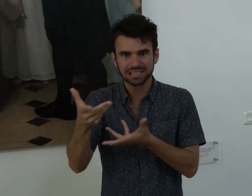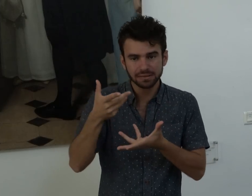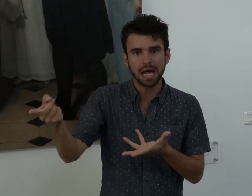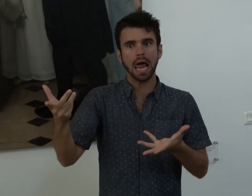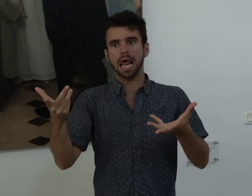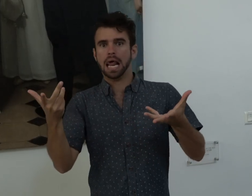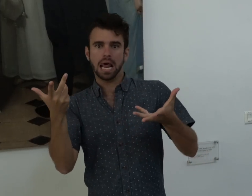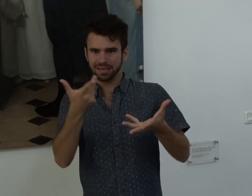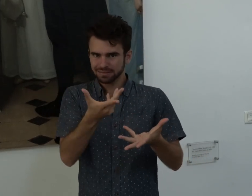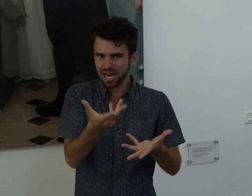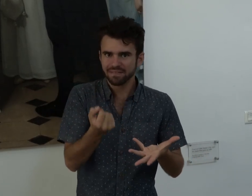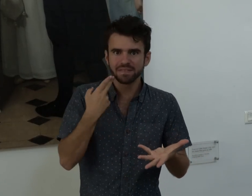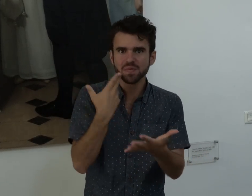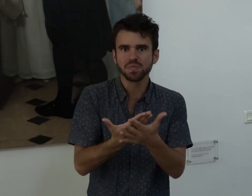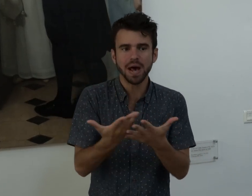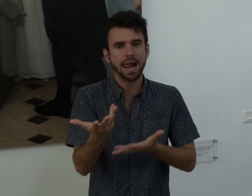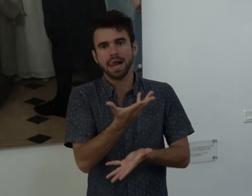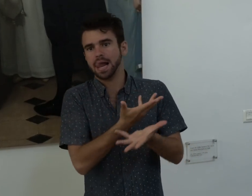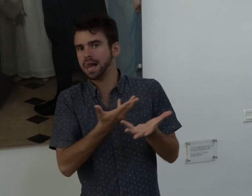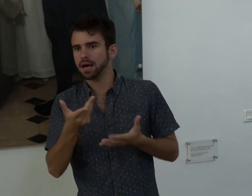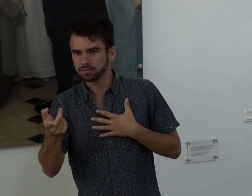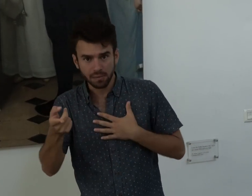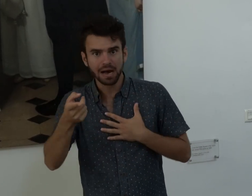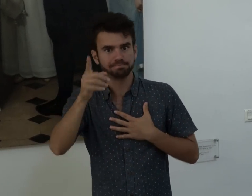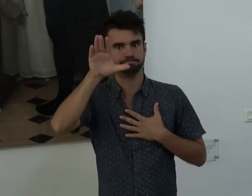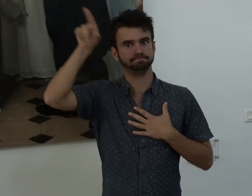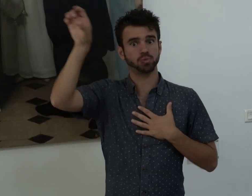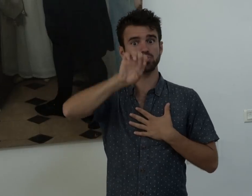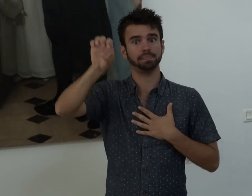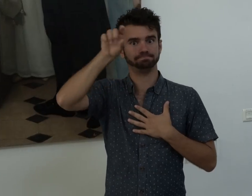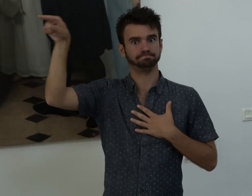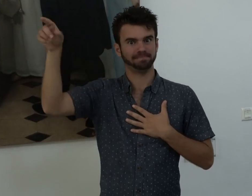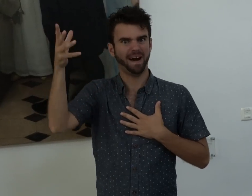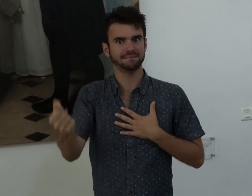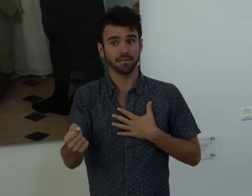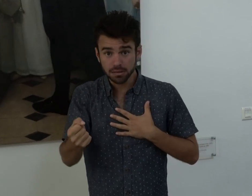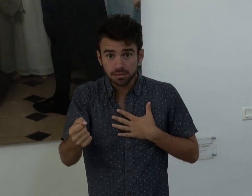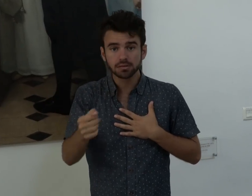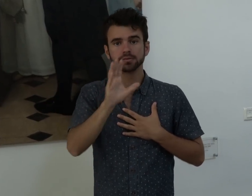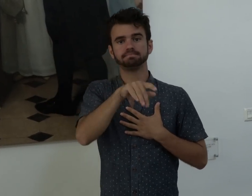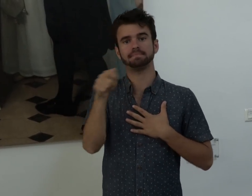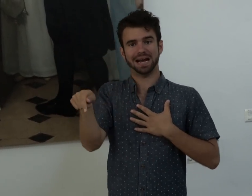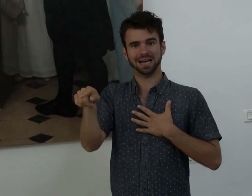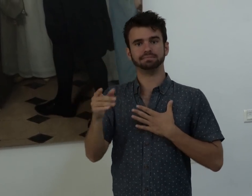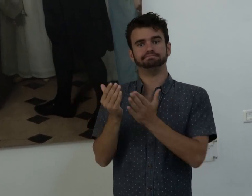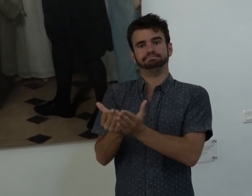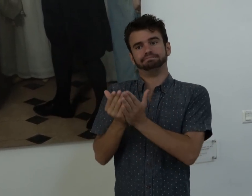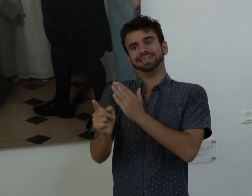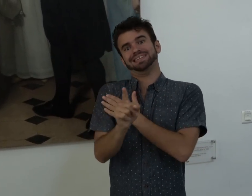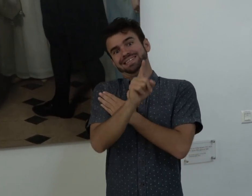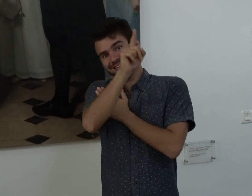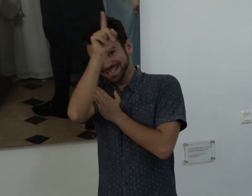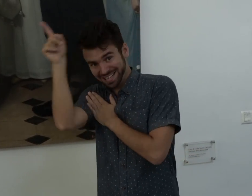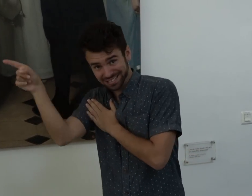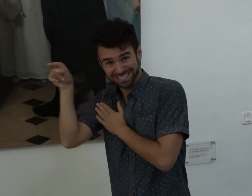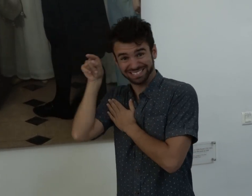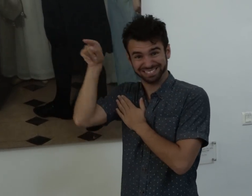They were talking about where is Deaf school in the United States. They discovered there is a Deaf school in Europe. Mason asked Gallaudet to go and everything was covered by Mason's fund.